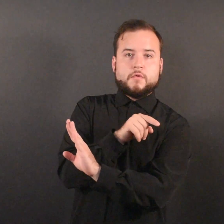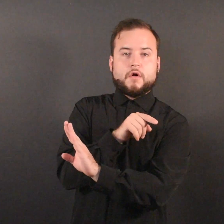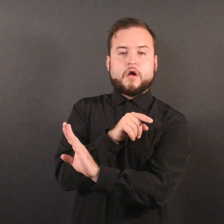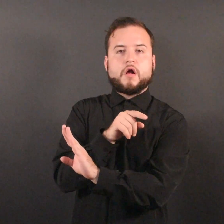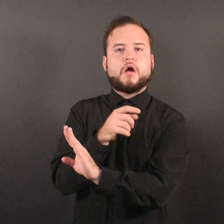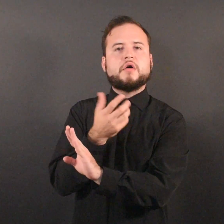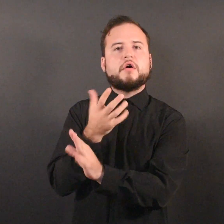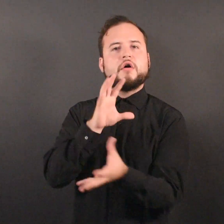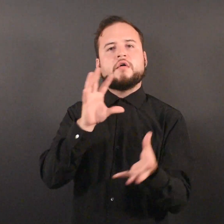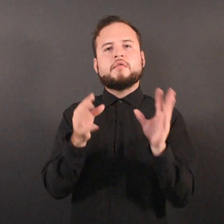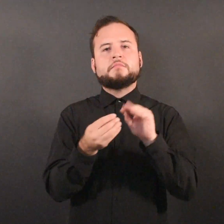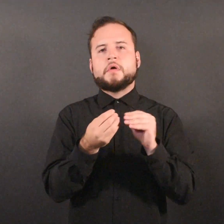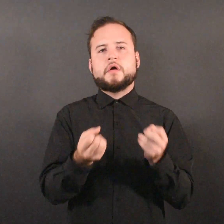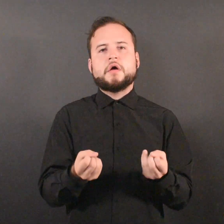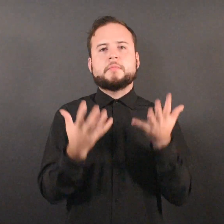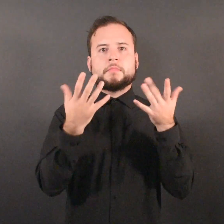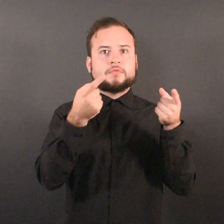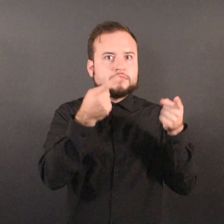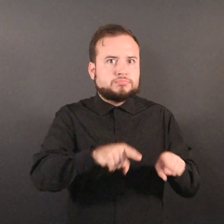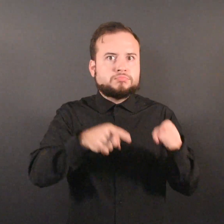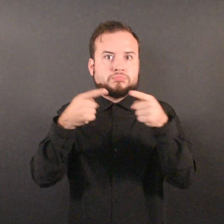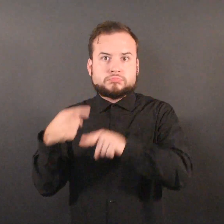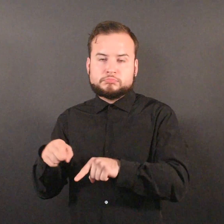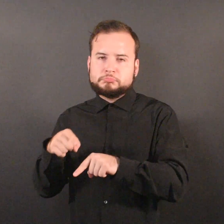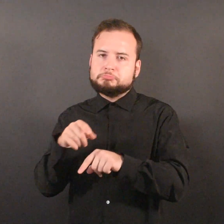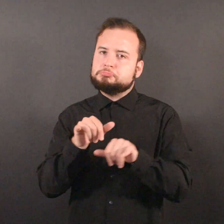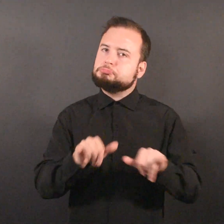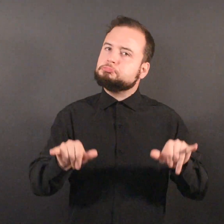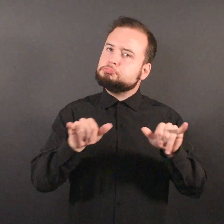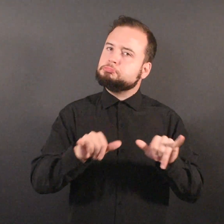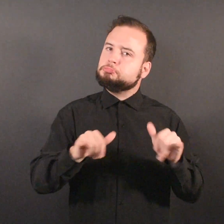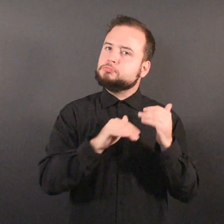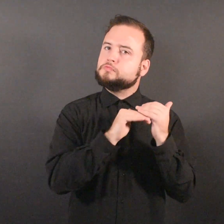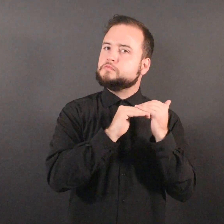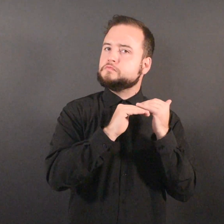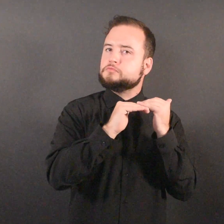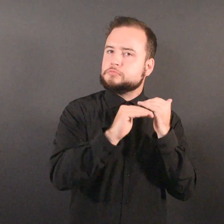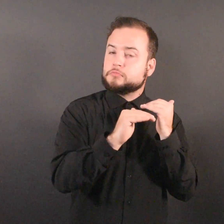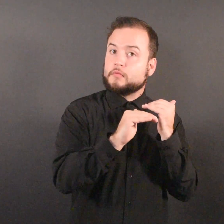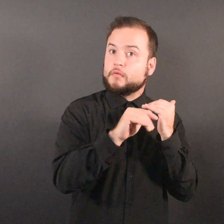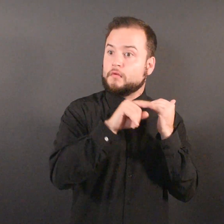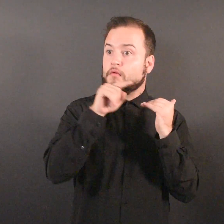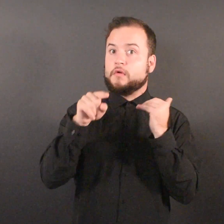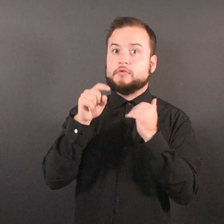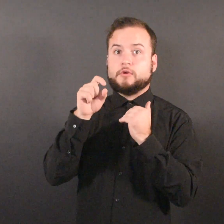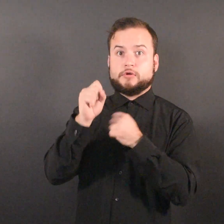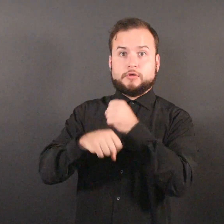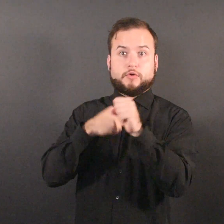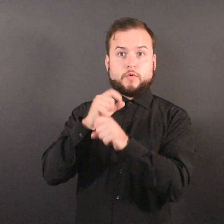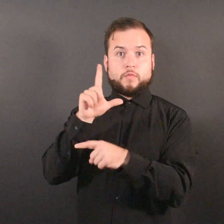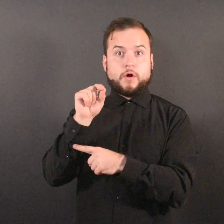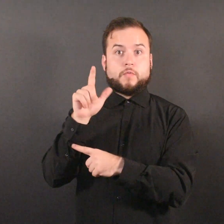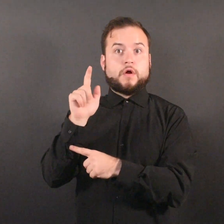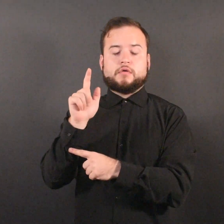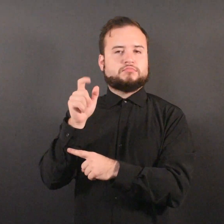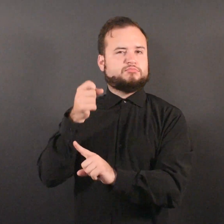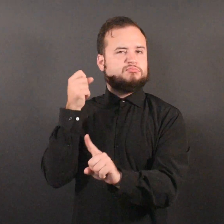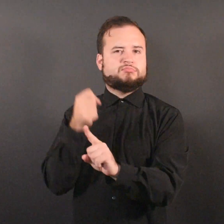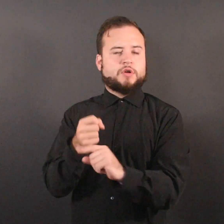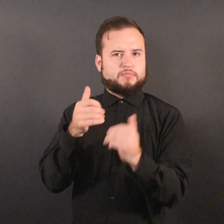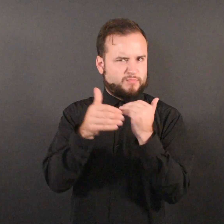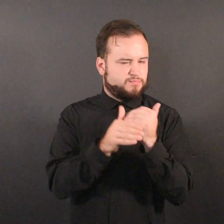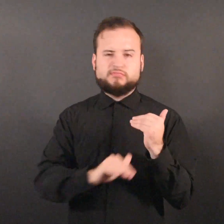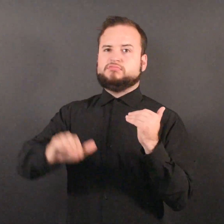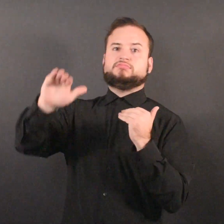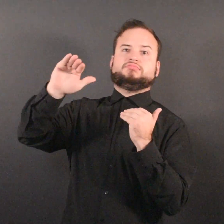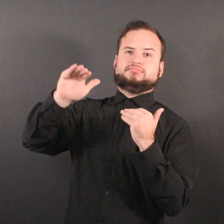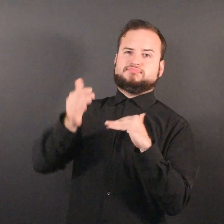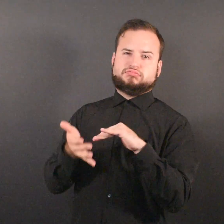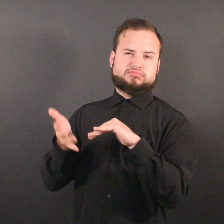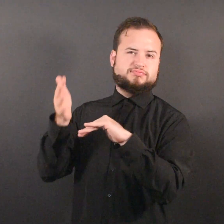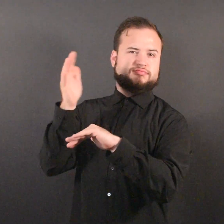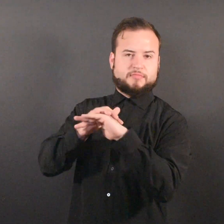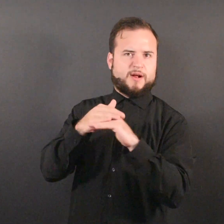Prior to 2021, the overall number of events had been stable, but 2021 saw an increase in events,